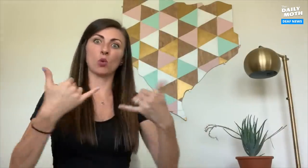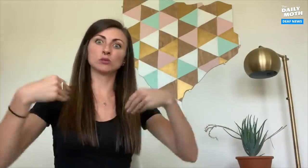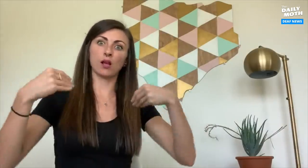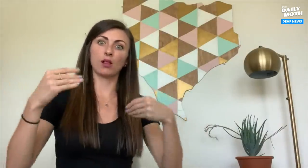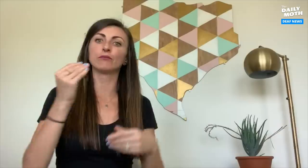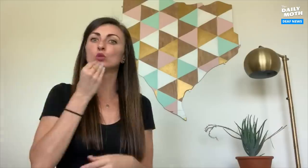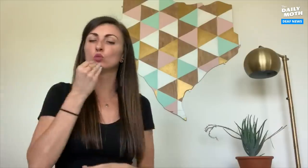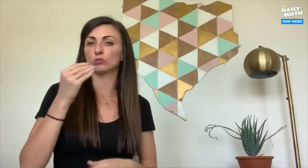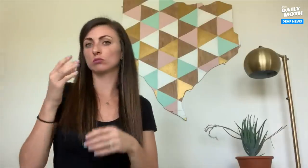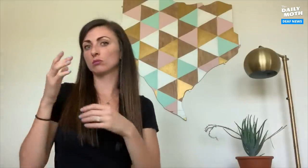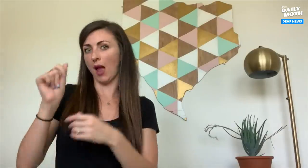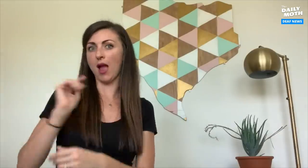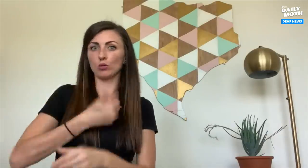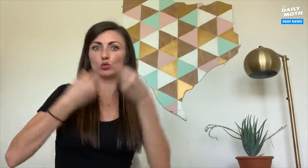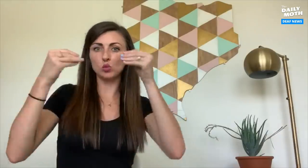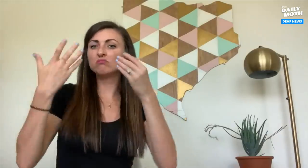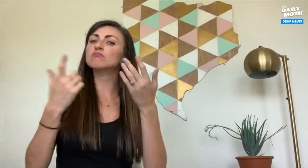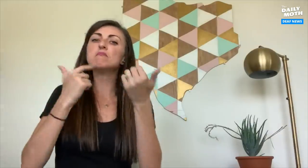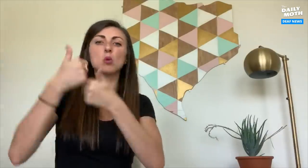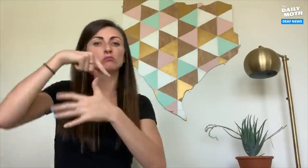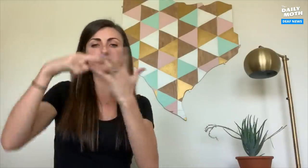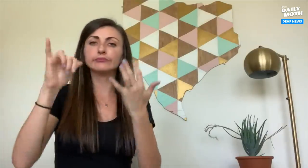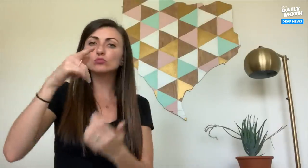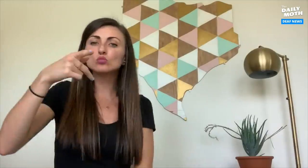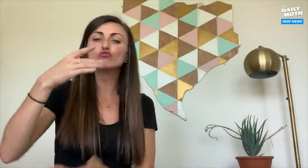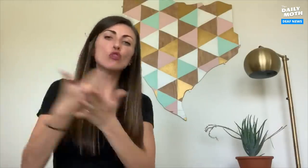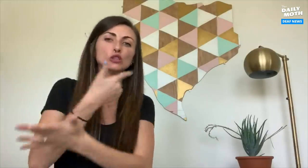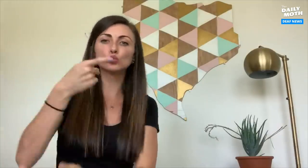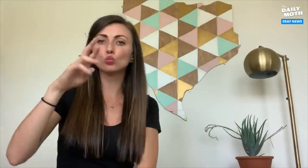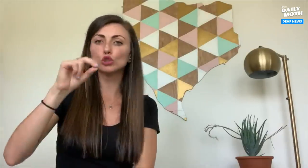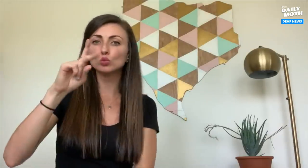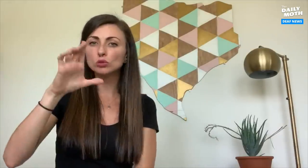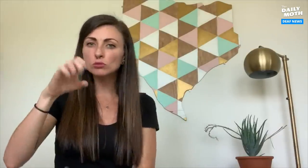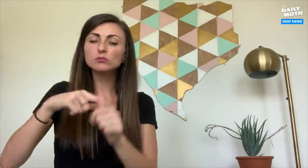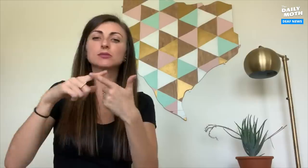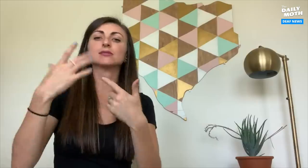We are now selling food items at our stores like fresh produce,